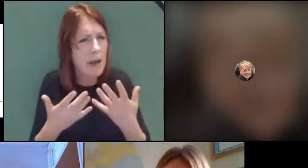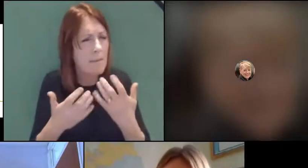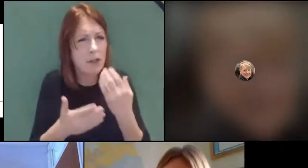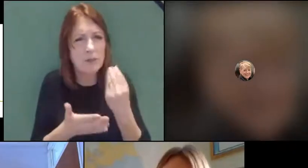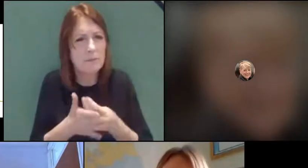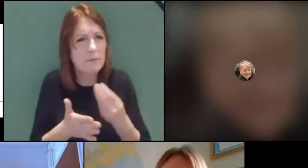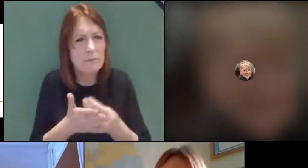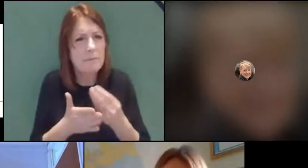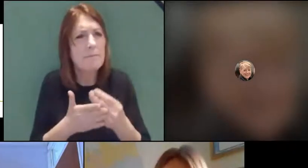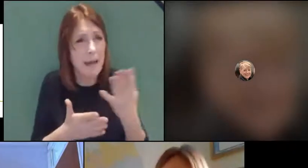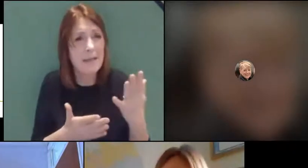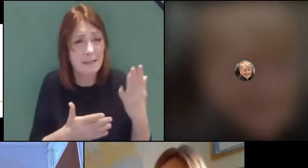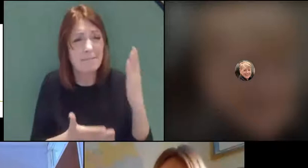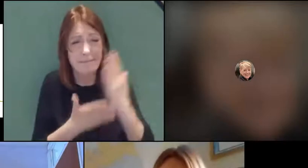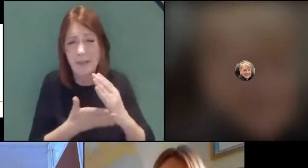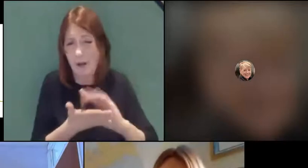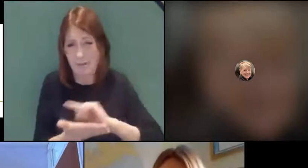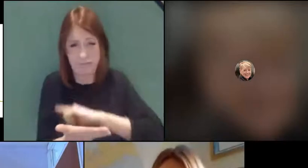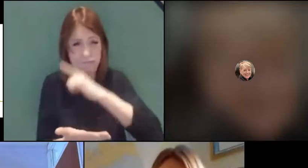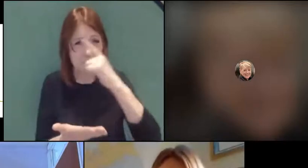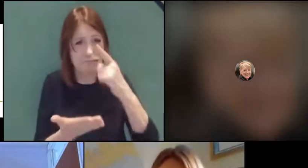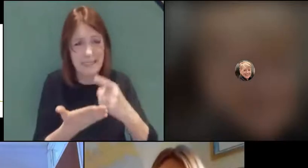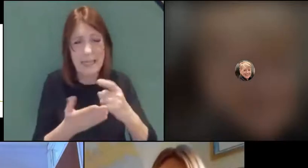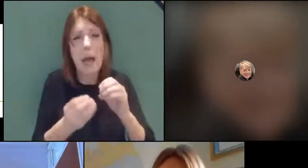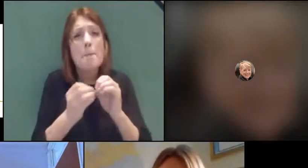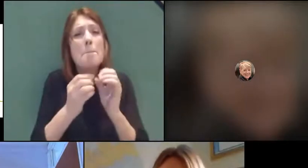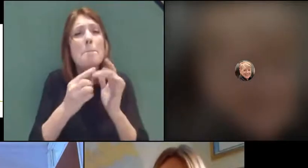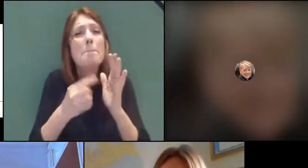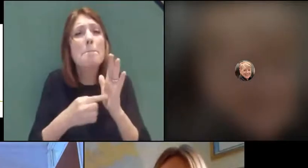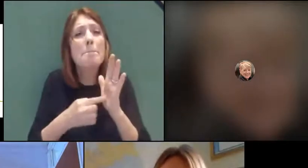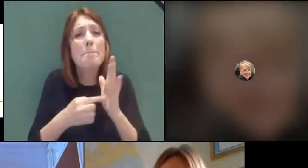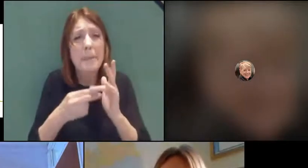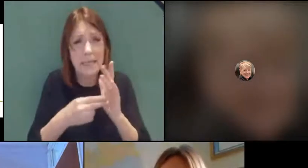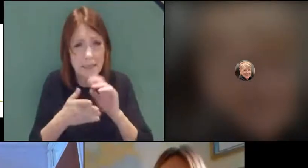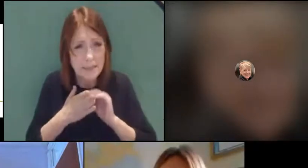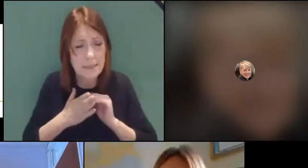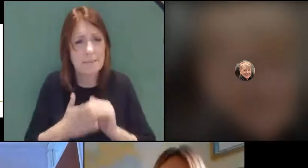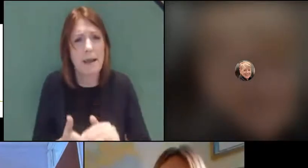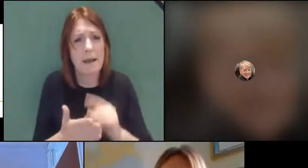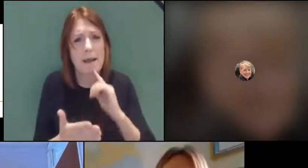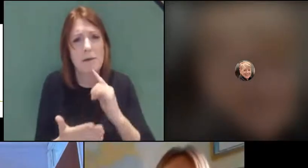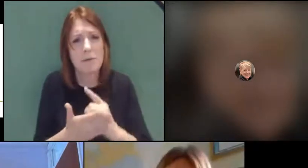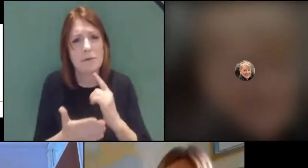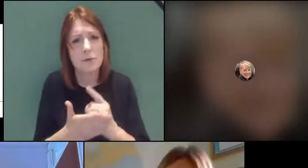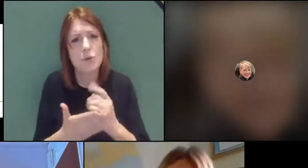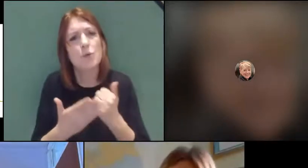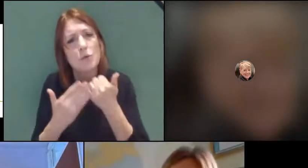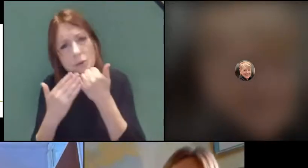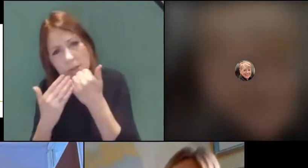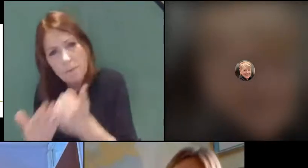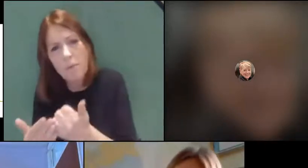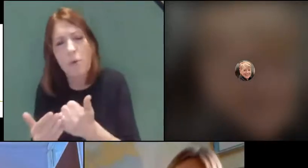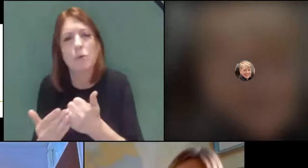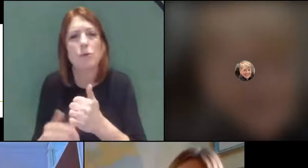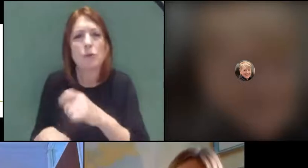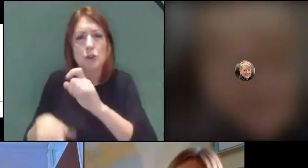in the billions - for schools to support students' continued learning and get them to a position